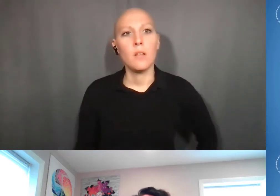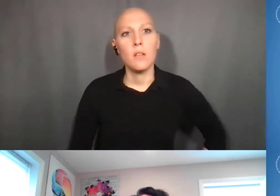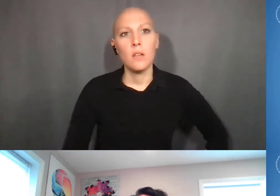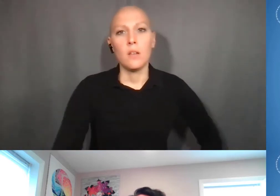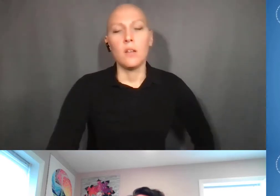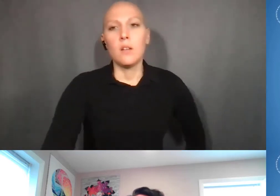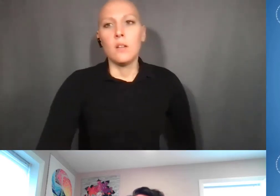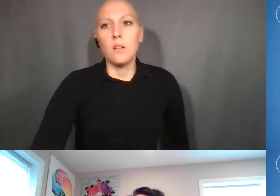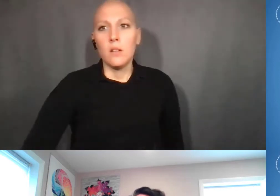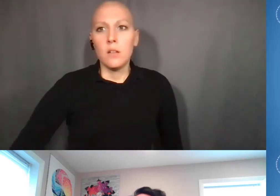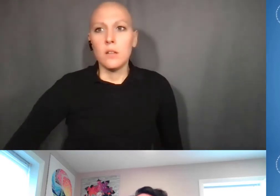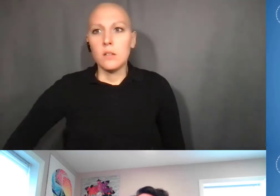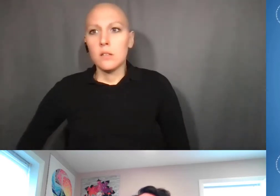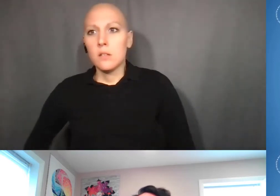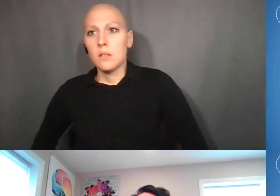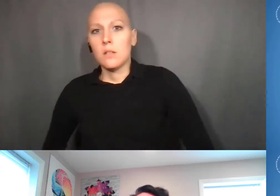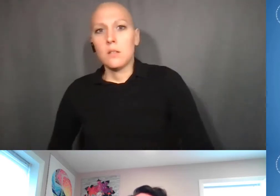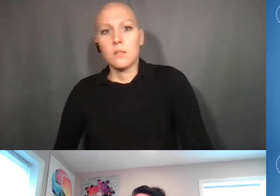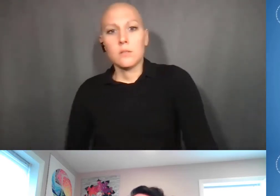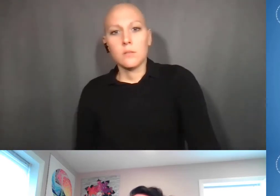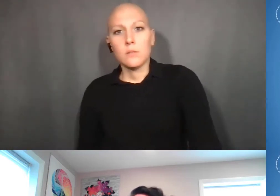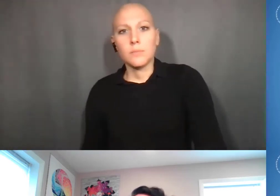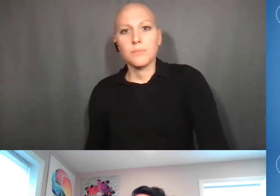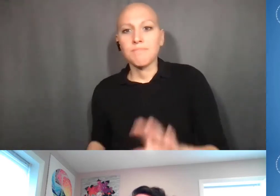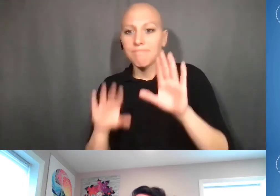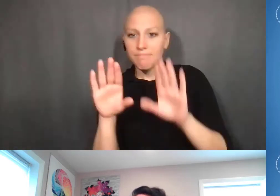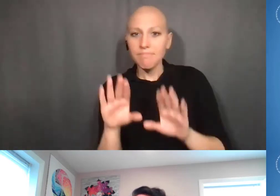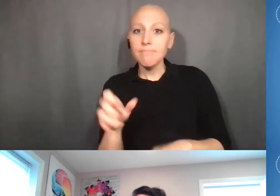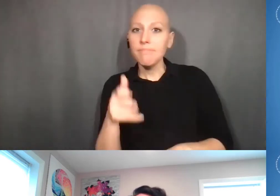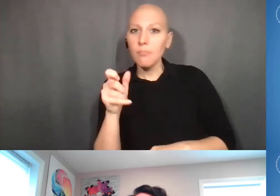Kristin Ta: Great. All right, we have another one that just popped up.